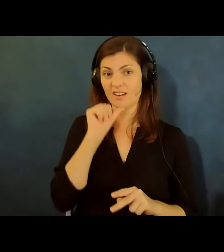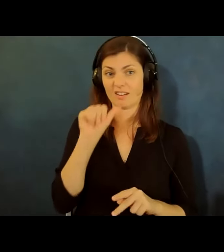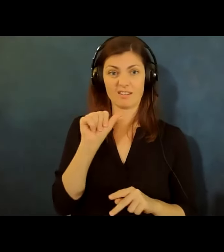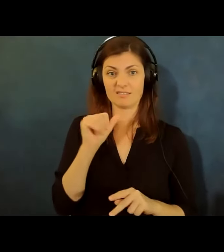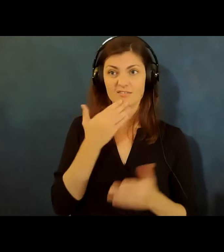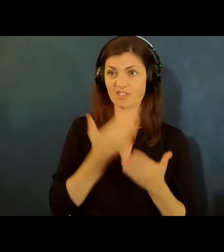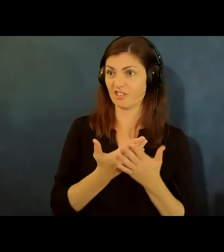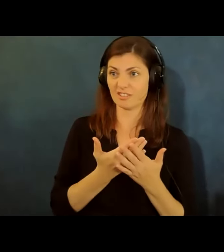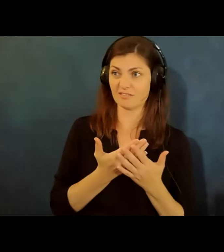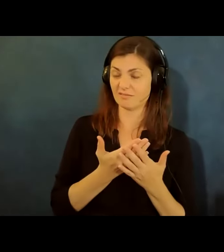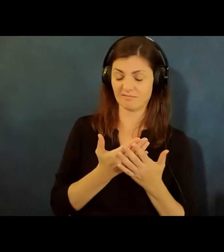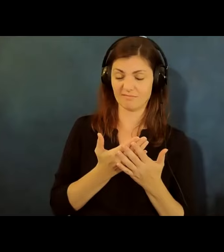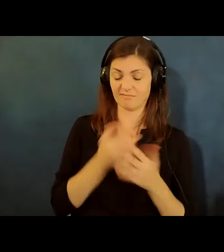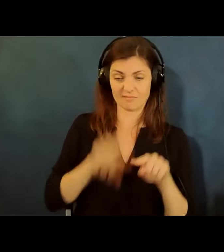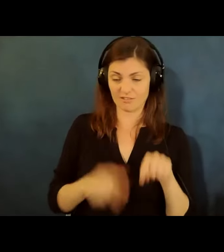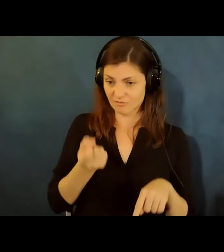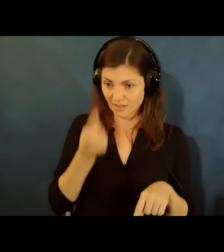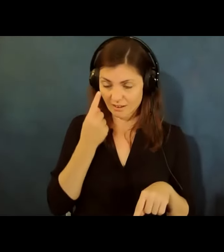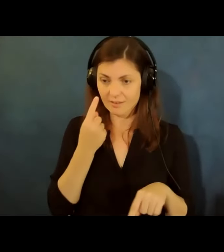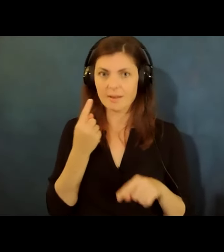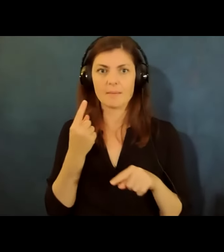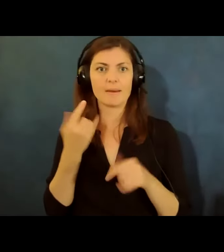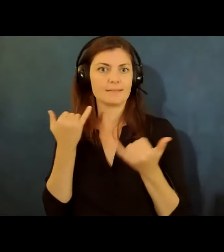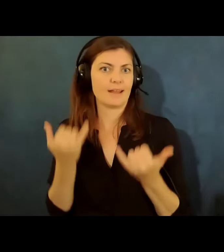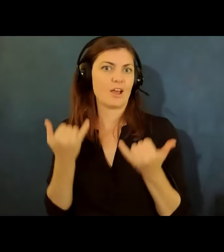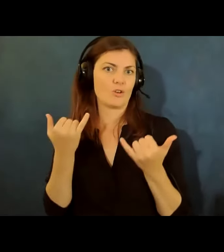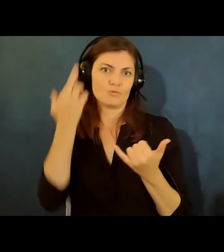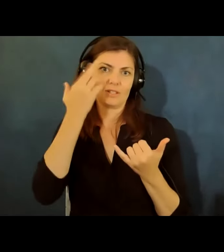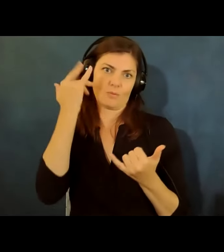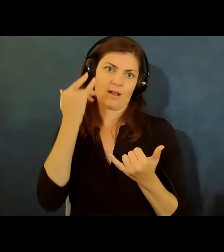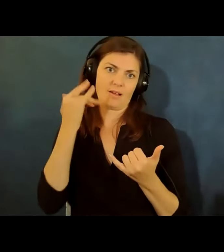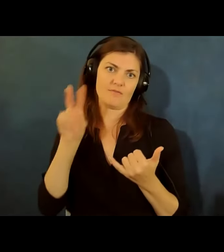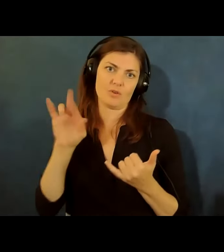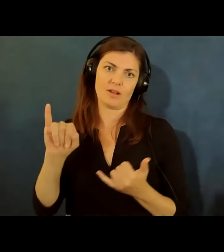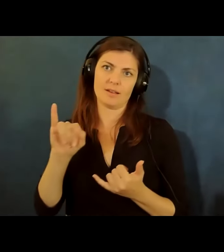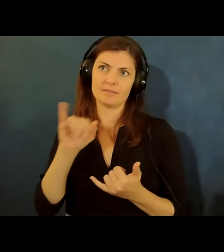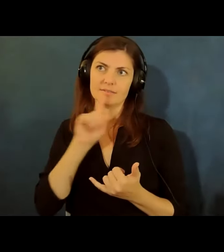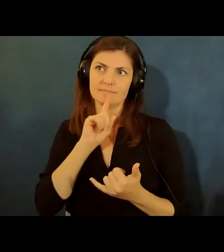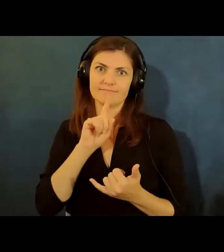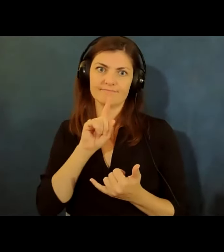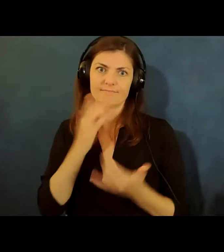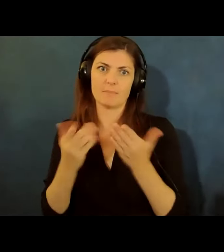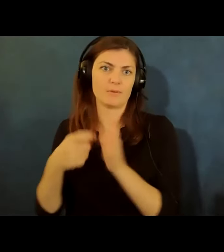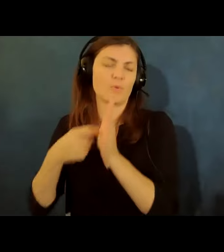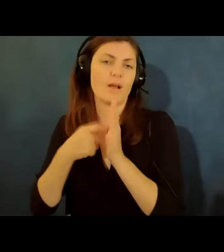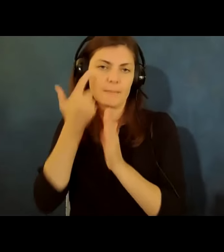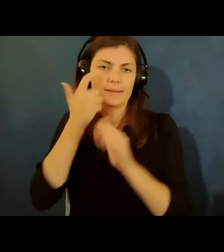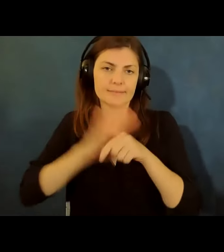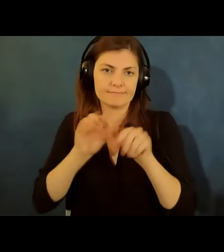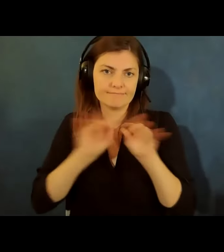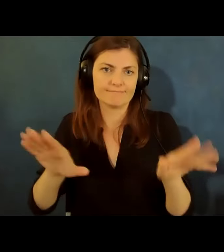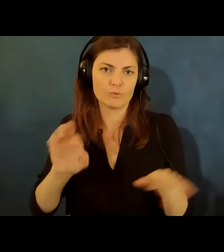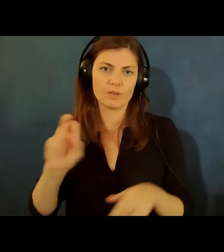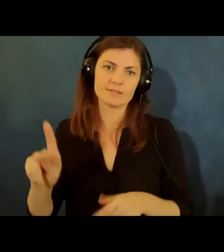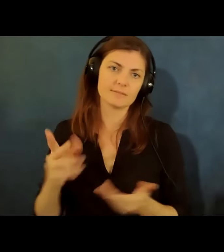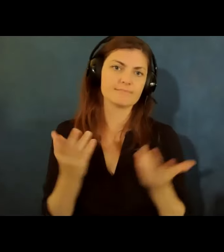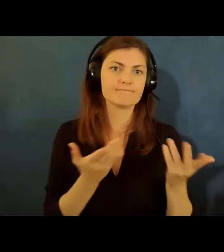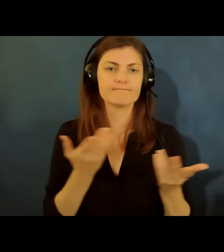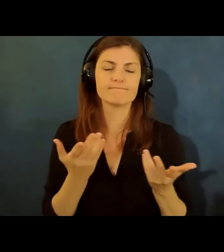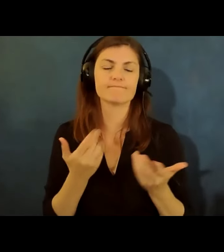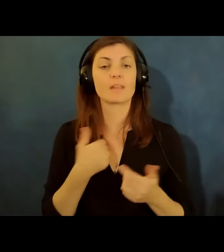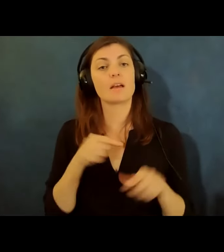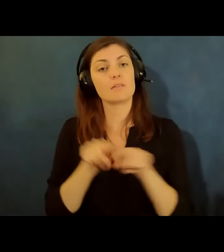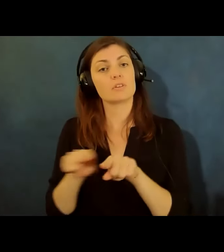but now there are reasons why remote interpreting might be required so i've also we've also